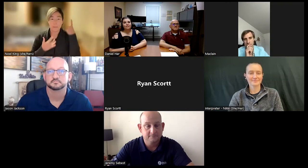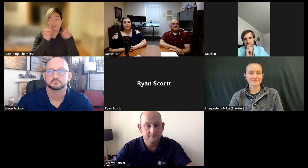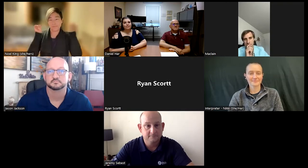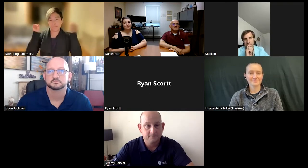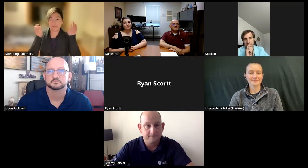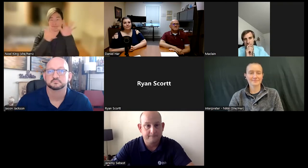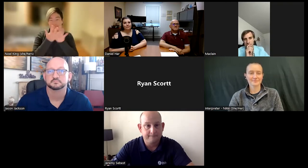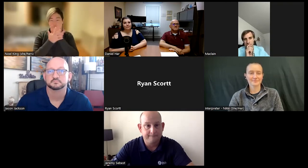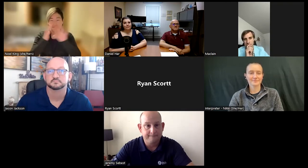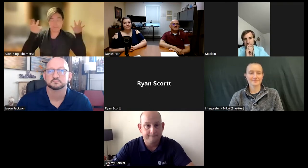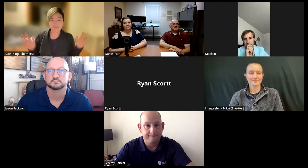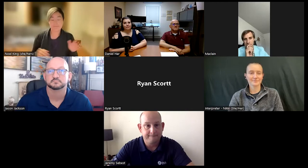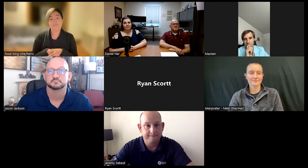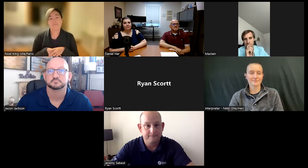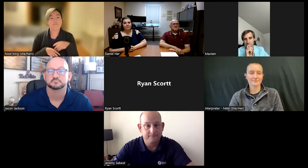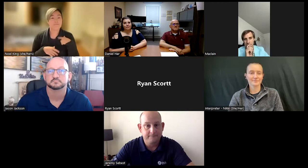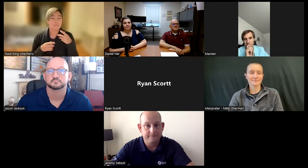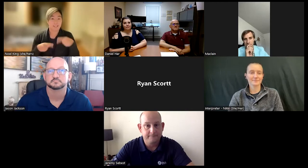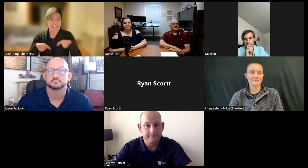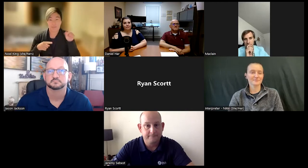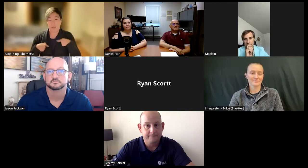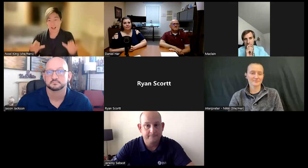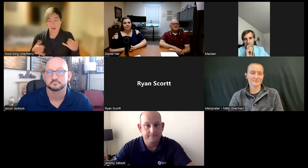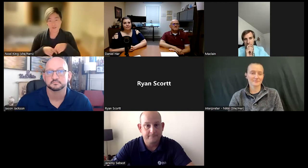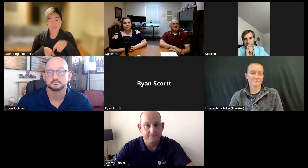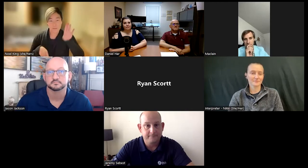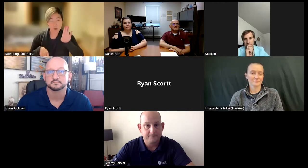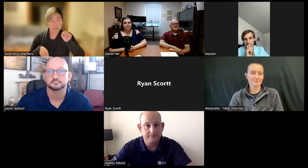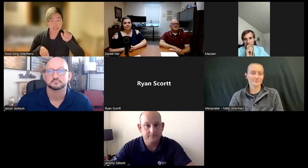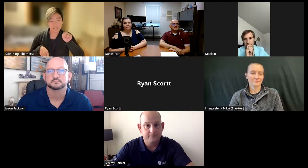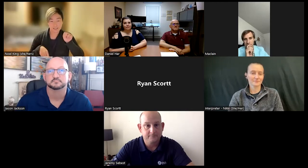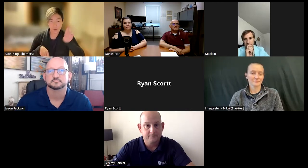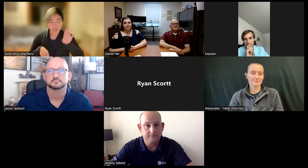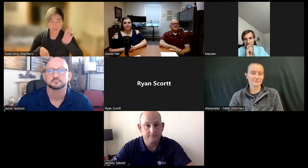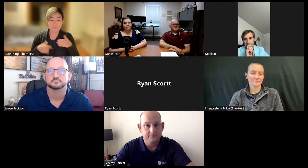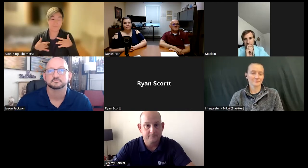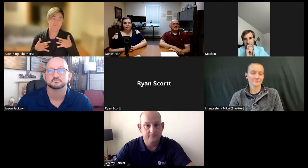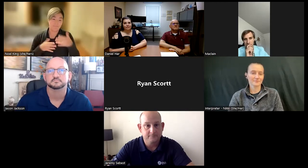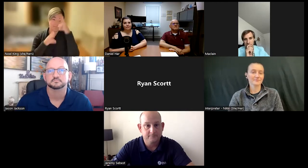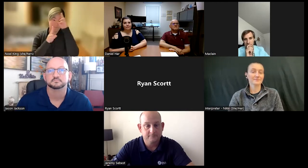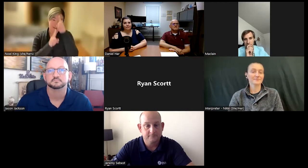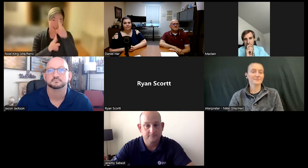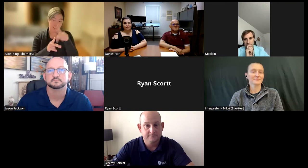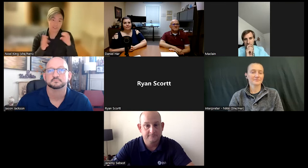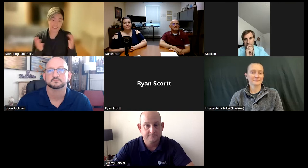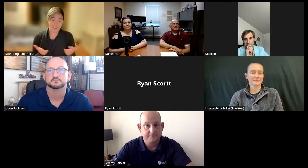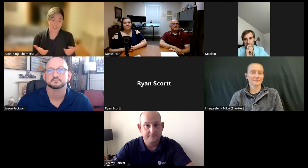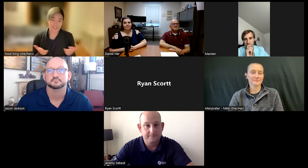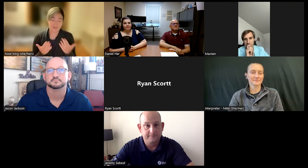blouse. My background is blurred. I'm in Boston Massachusetts